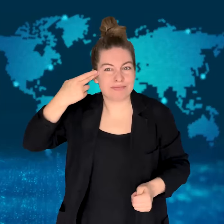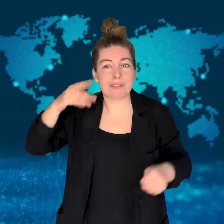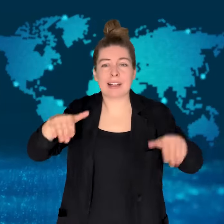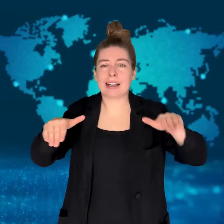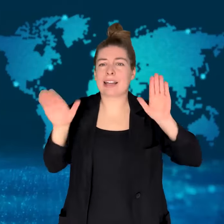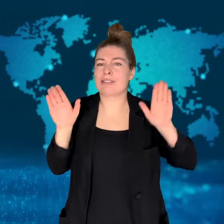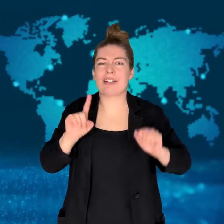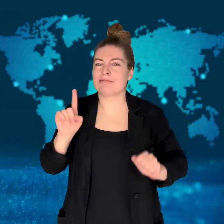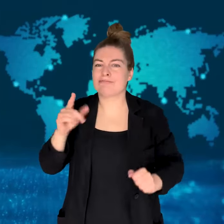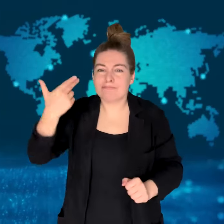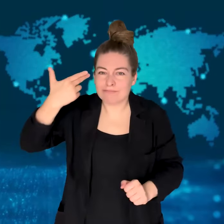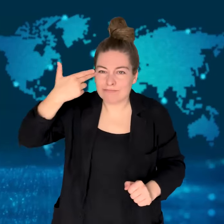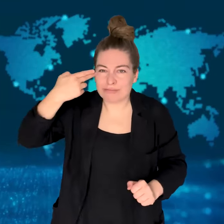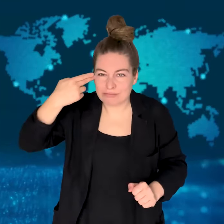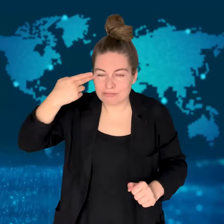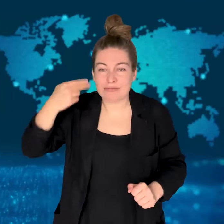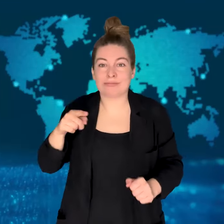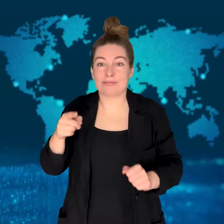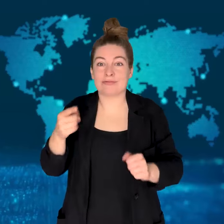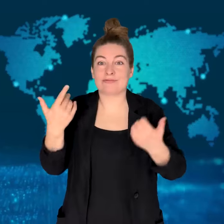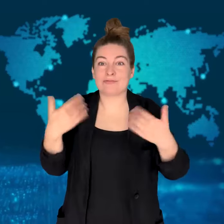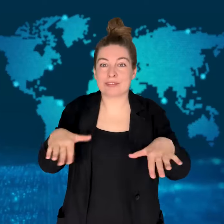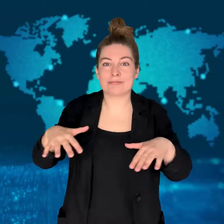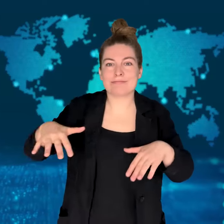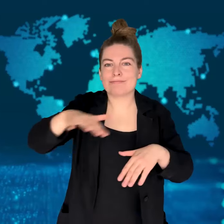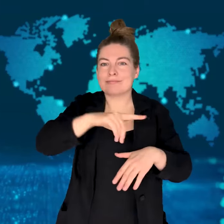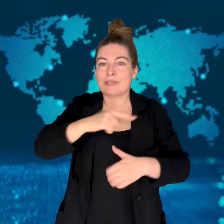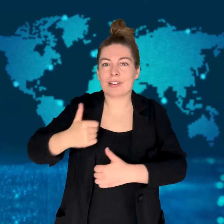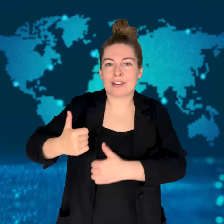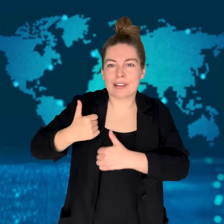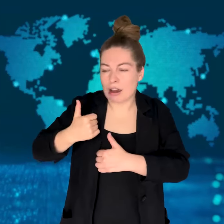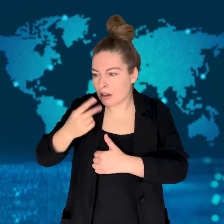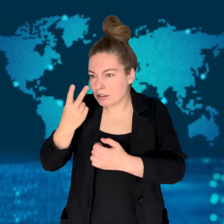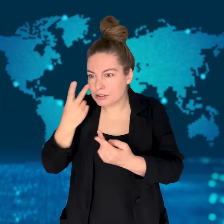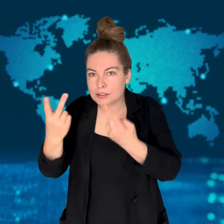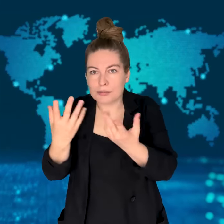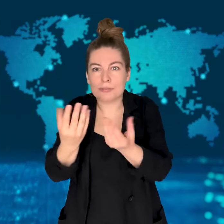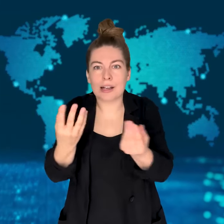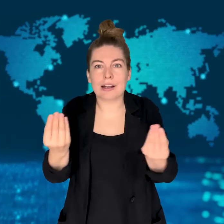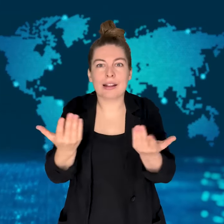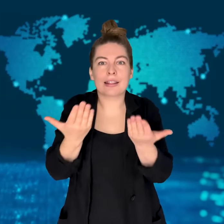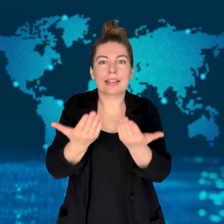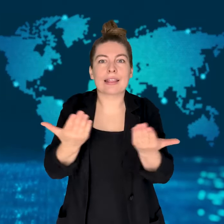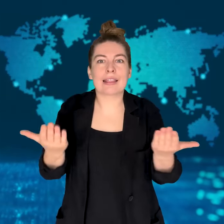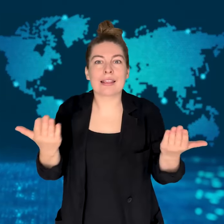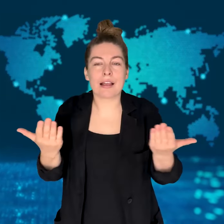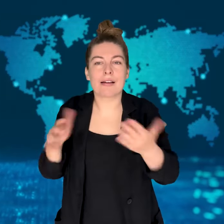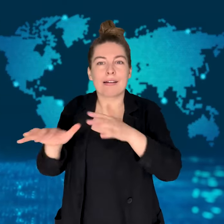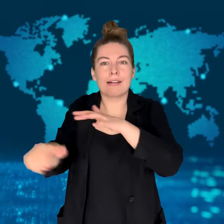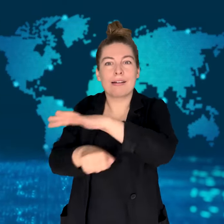but have never been on display.